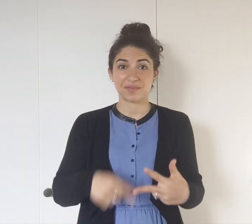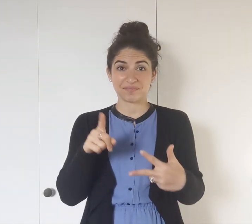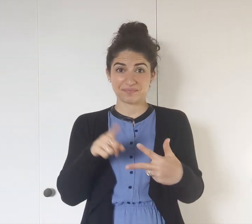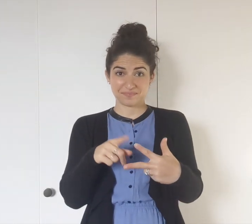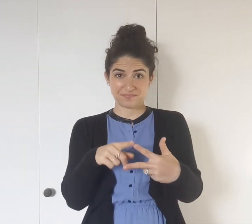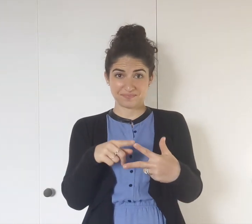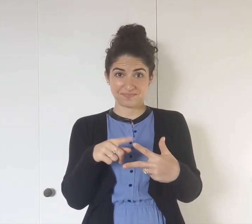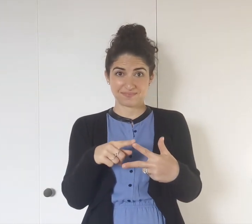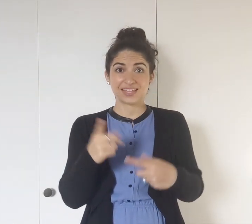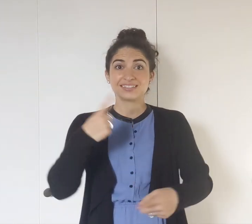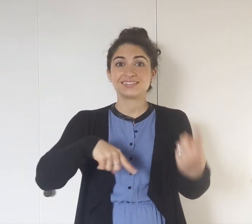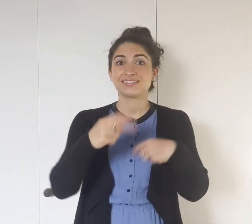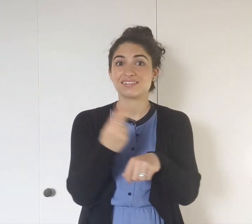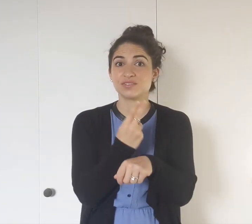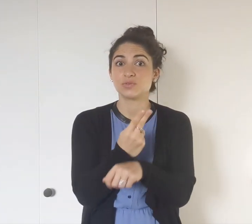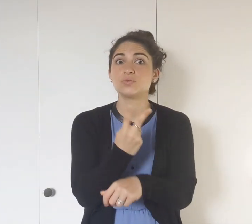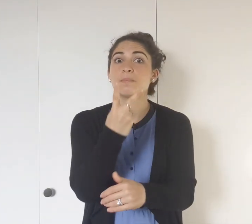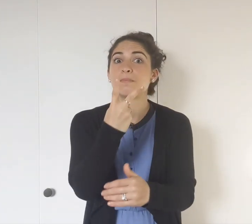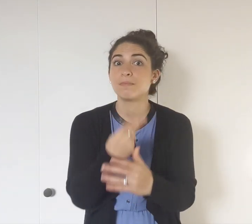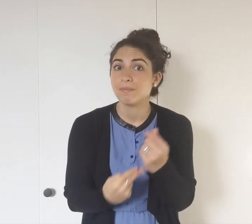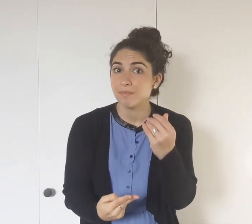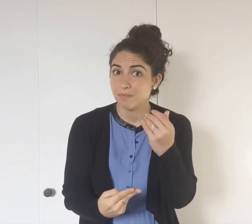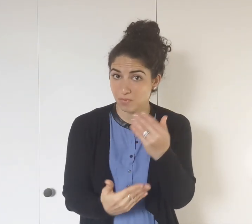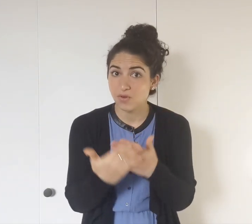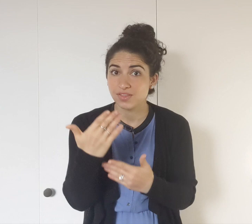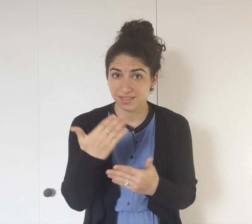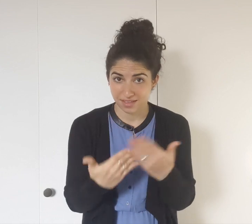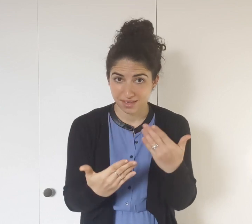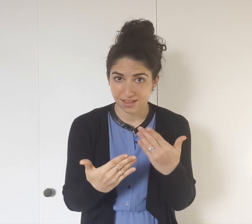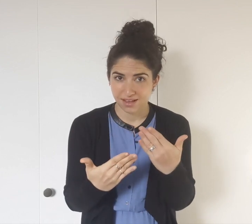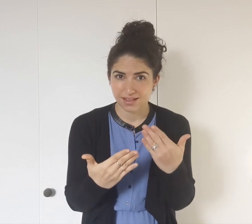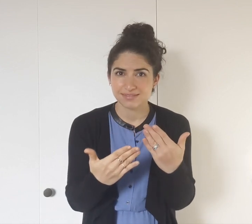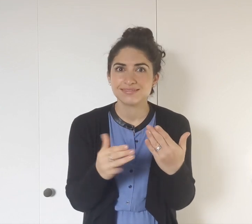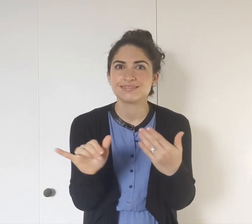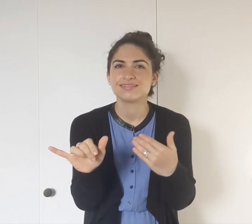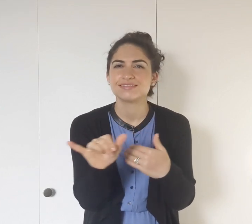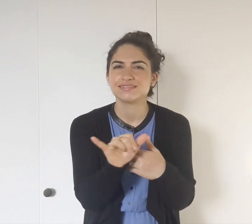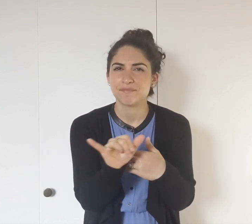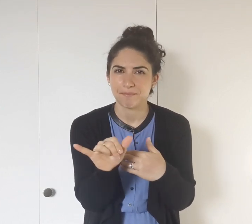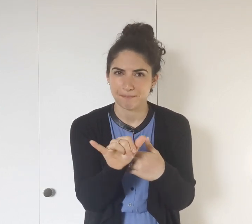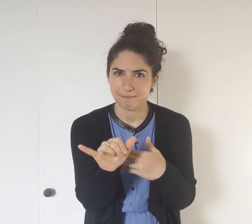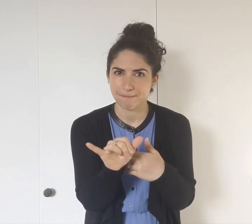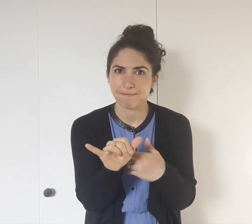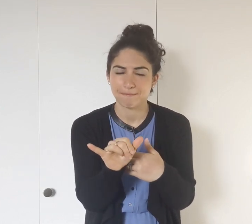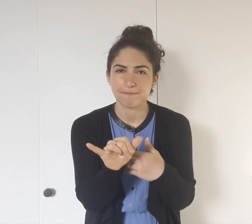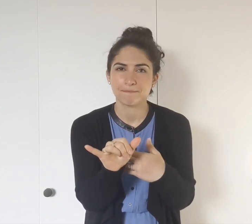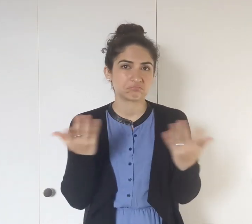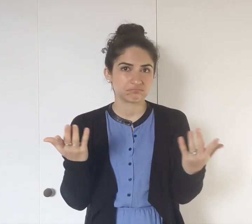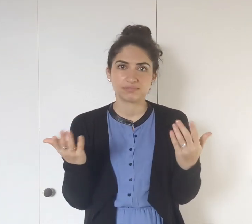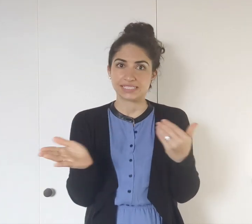Second, there are signs that use both hands similarly.